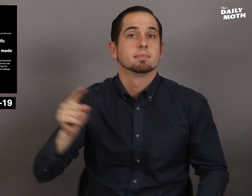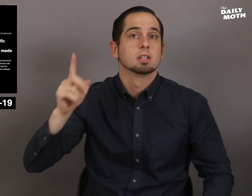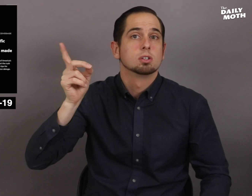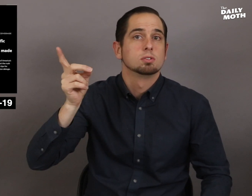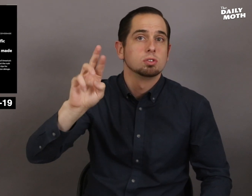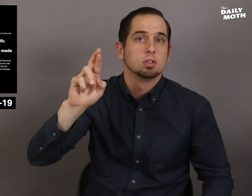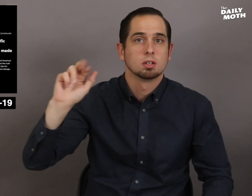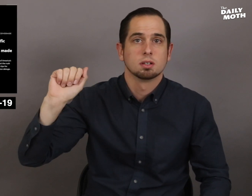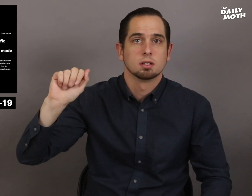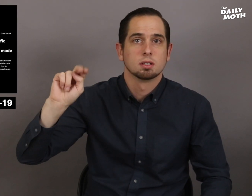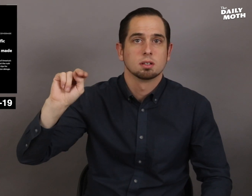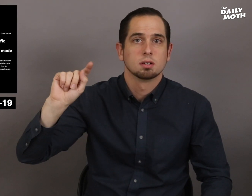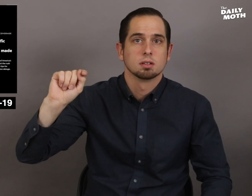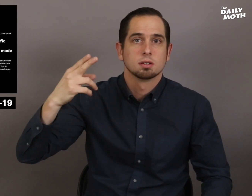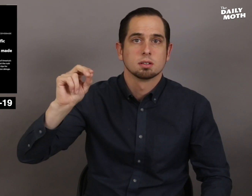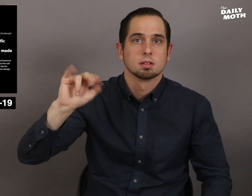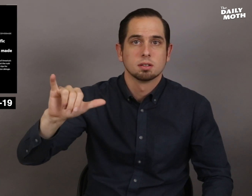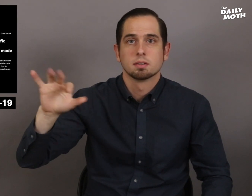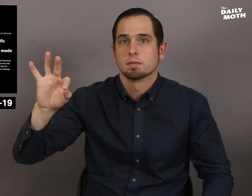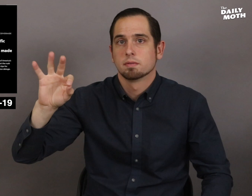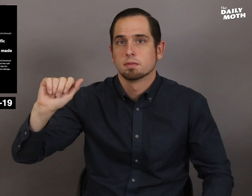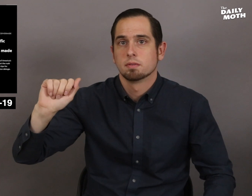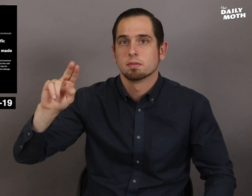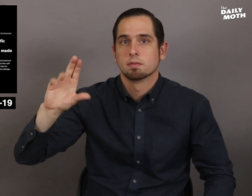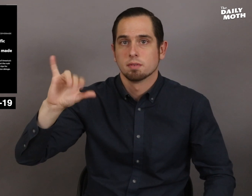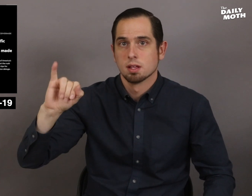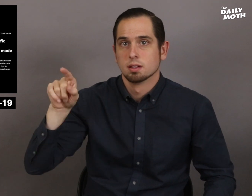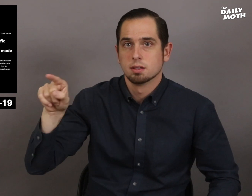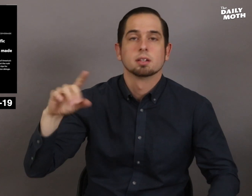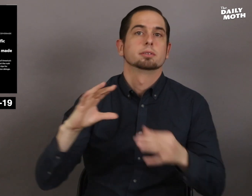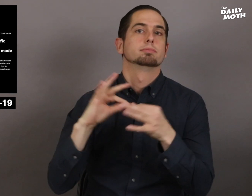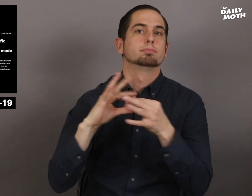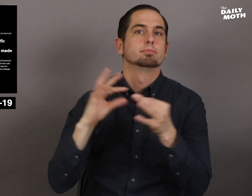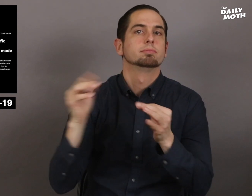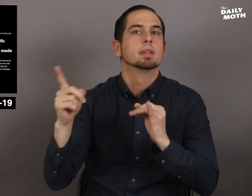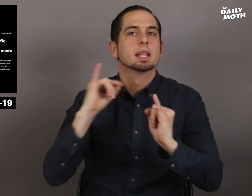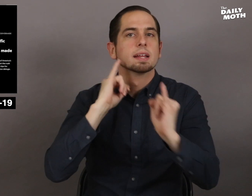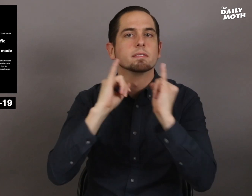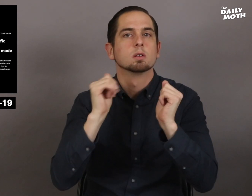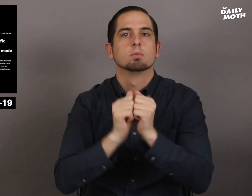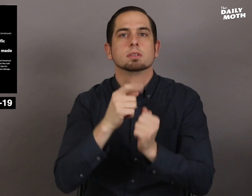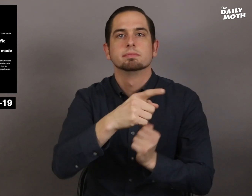Dr. Anthony Fauci said in an interview with